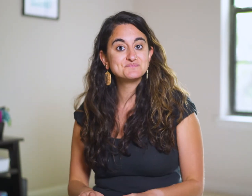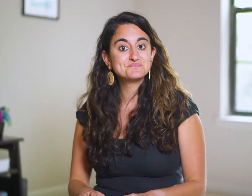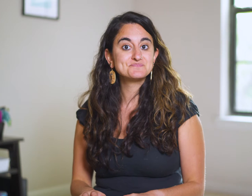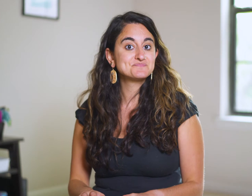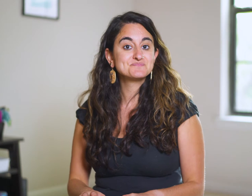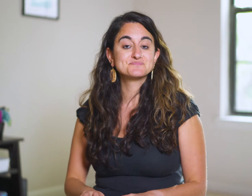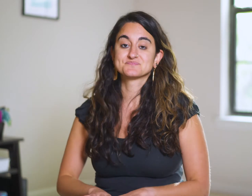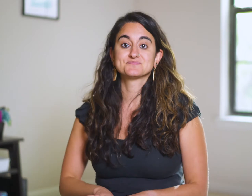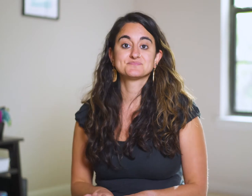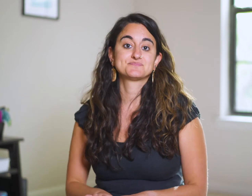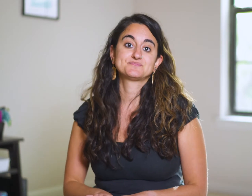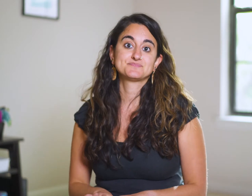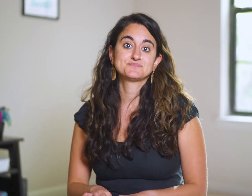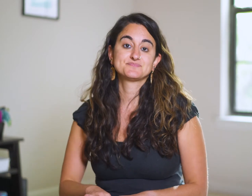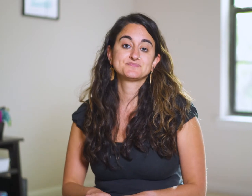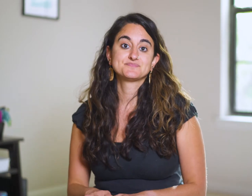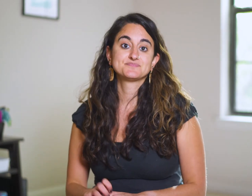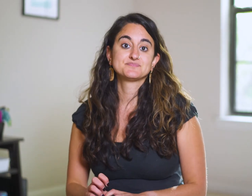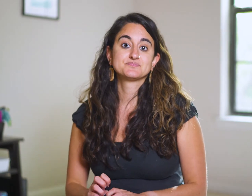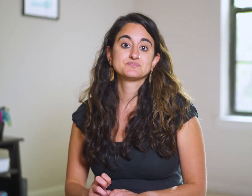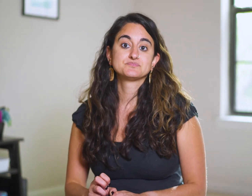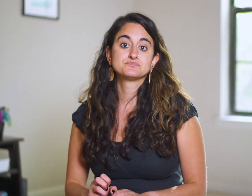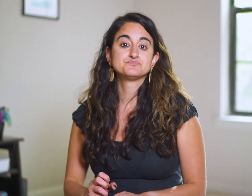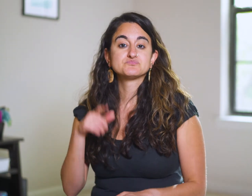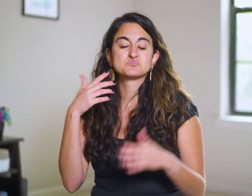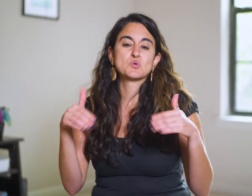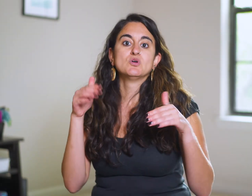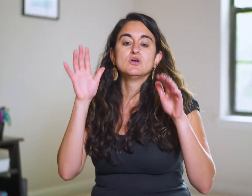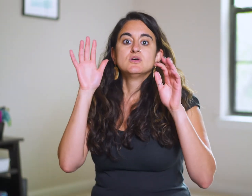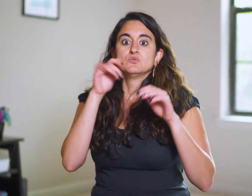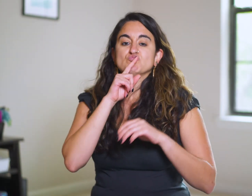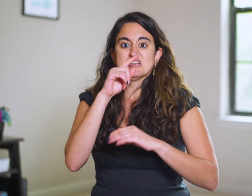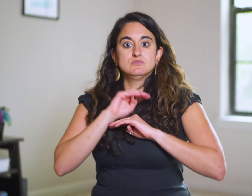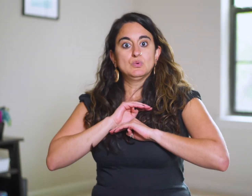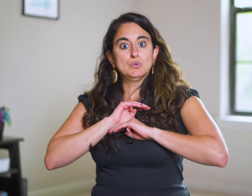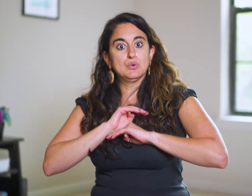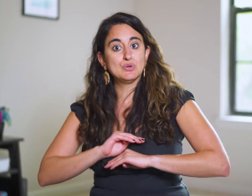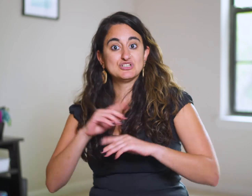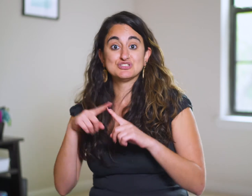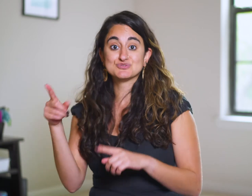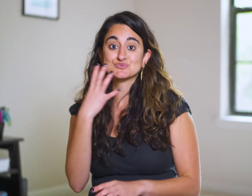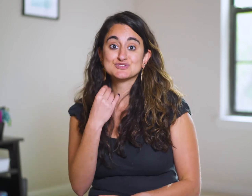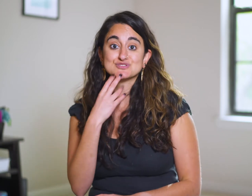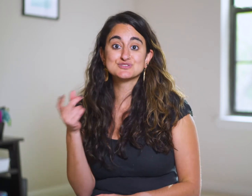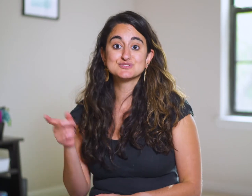This is a great relief to the Jews.